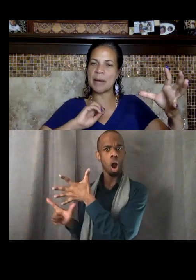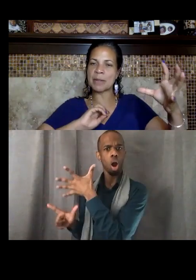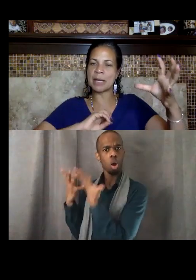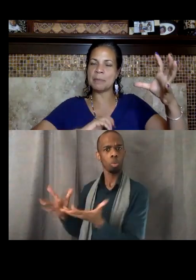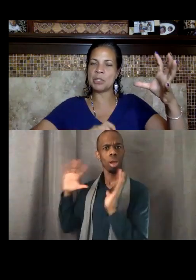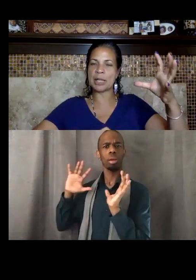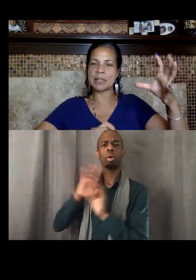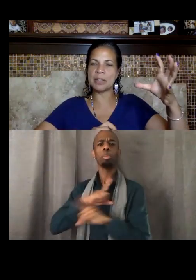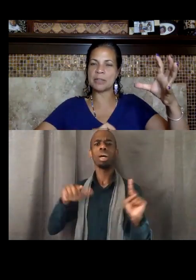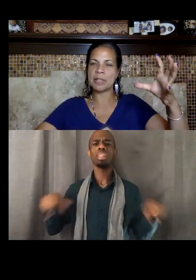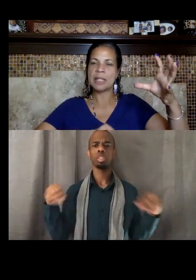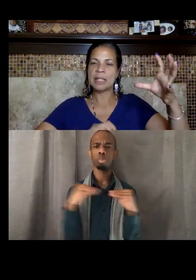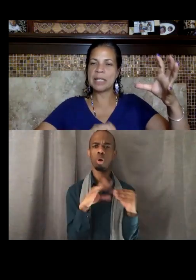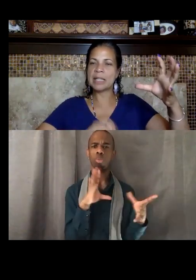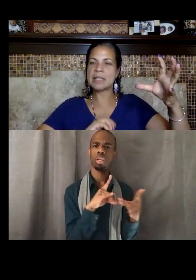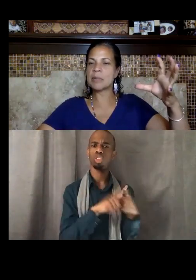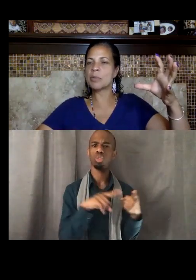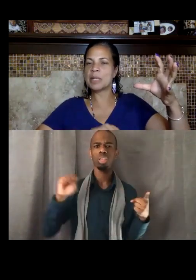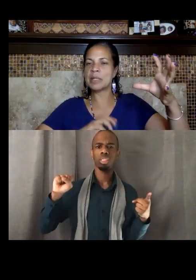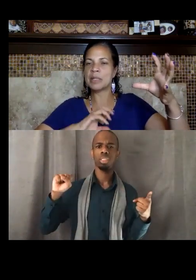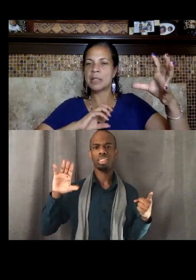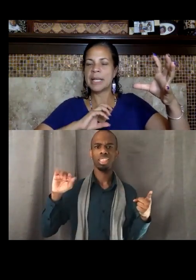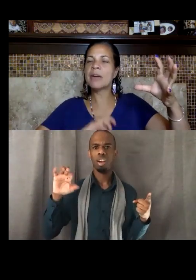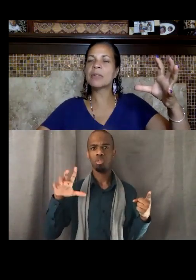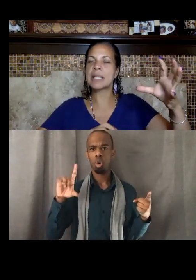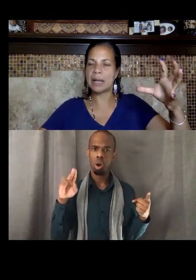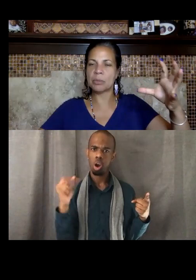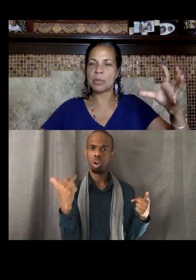about the objective of getting Zimmerman held accountable,